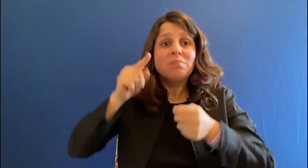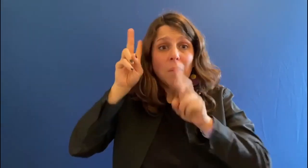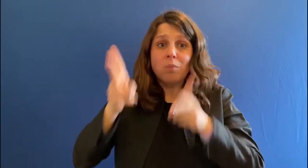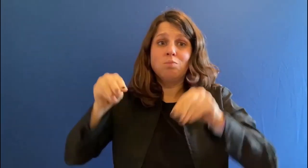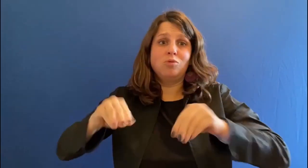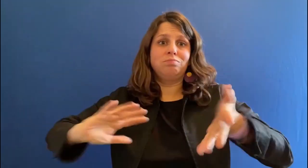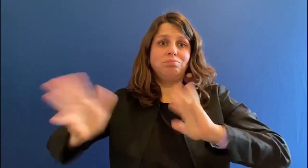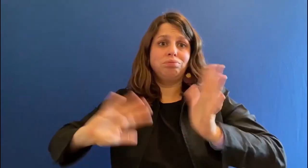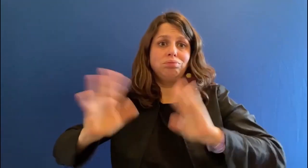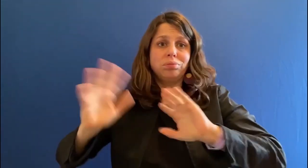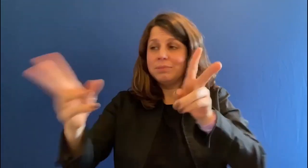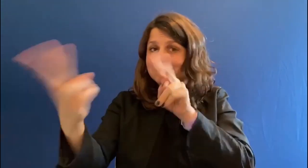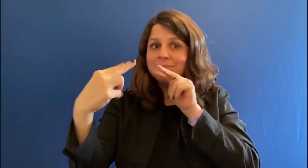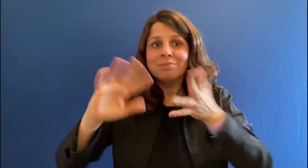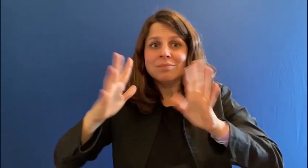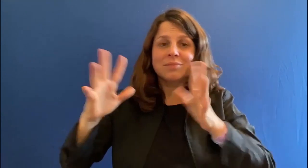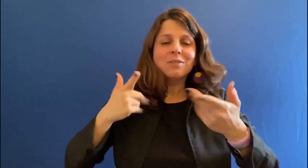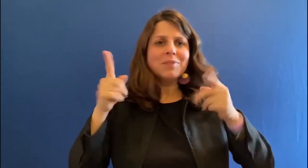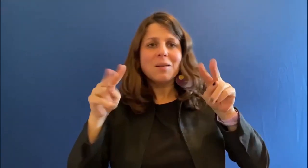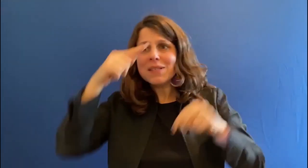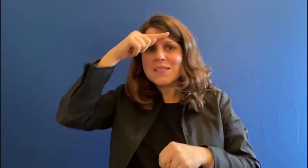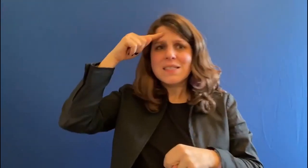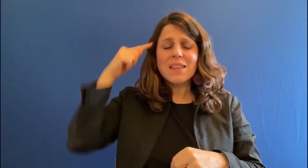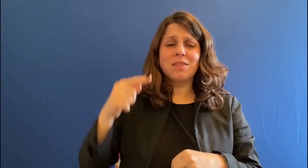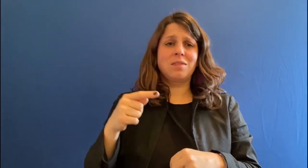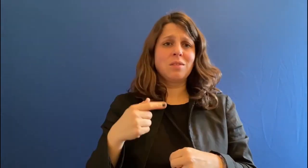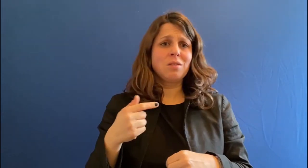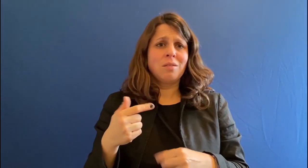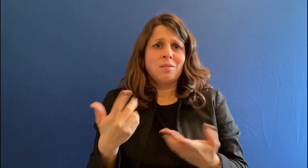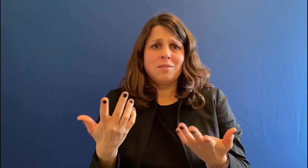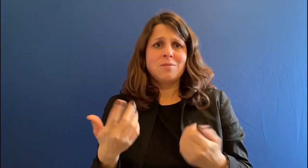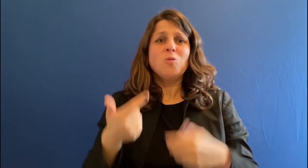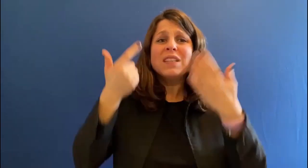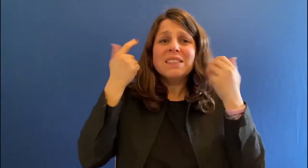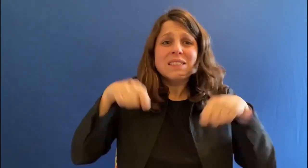They need to know sign language. So that we are on the same level.